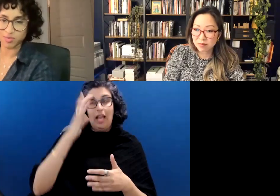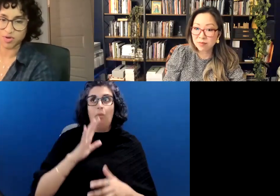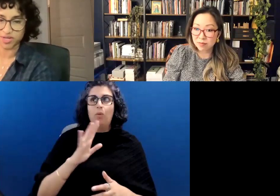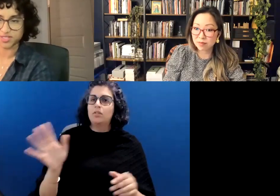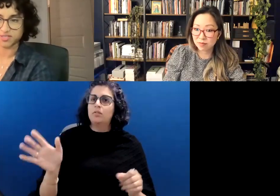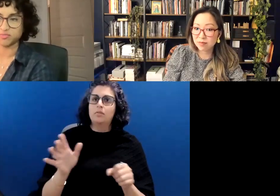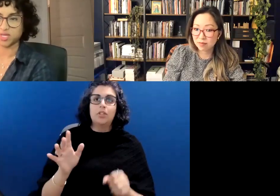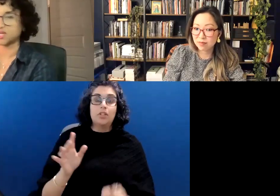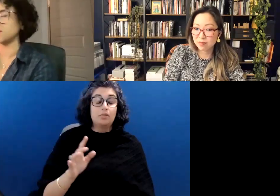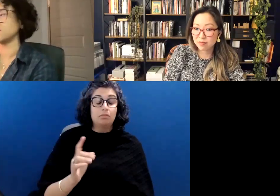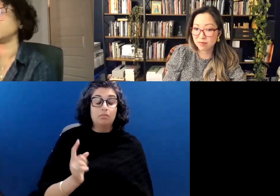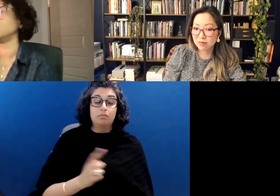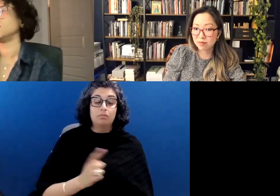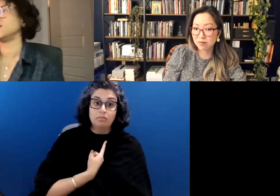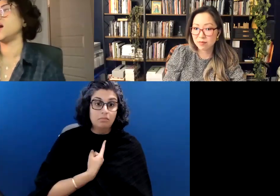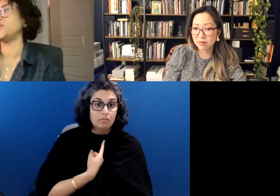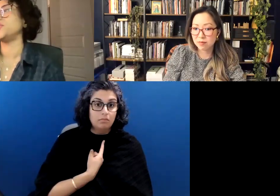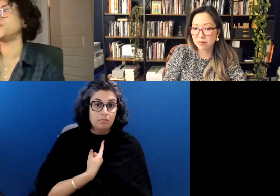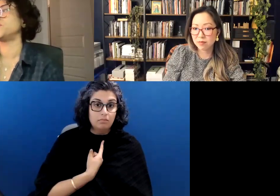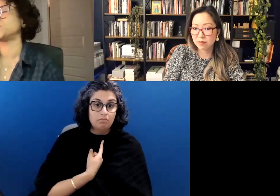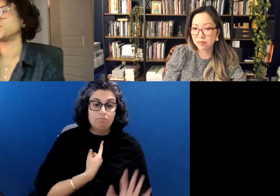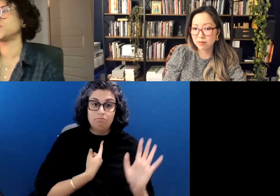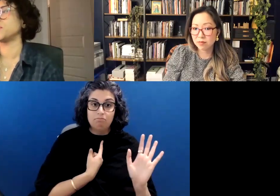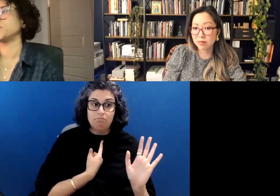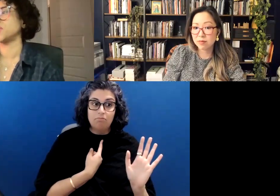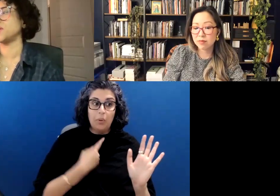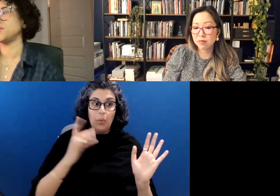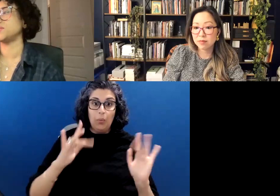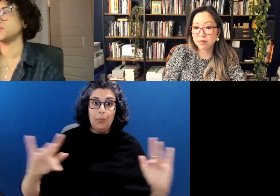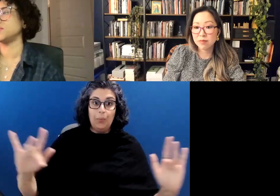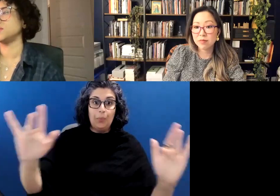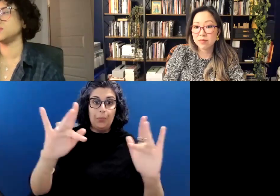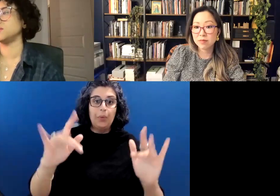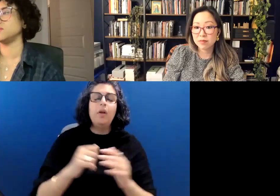experience of being, I don't know, sort of simultaneously...